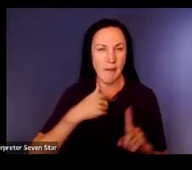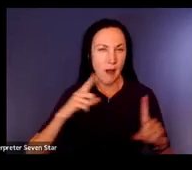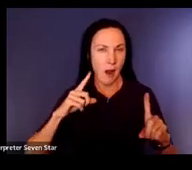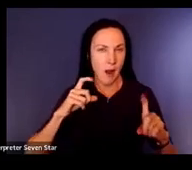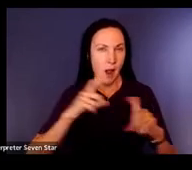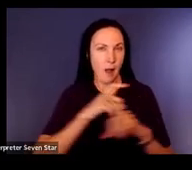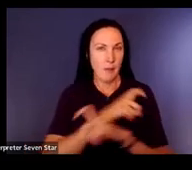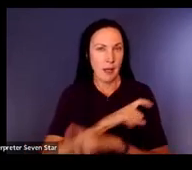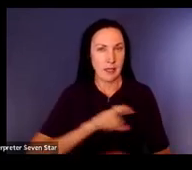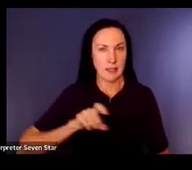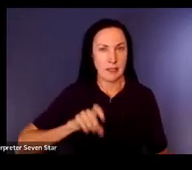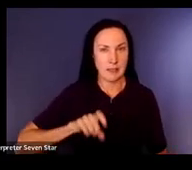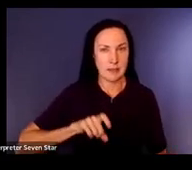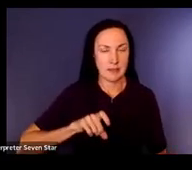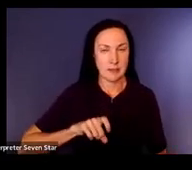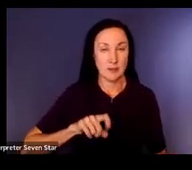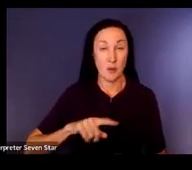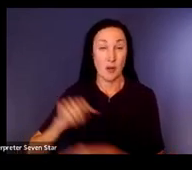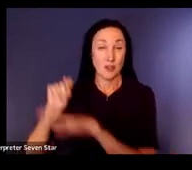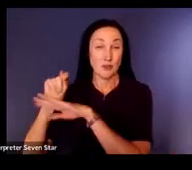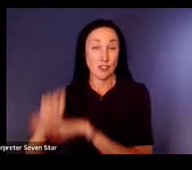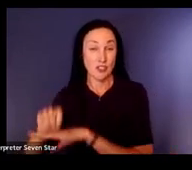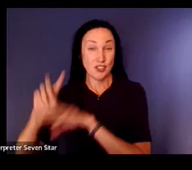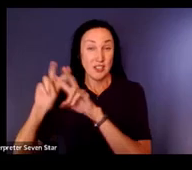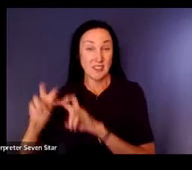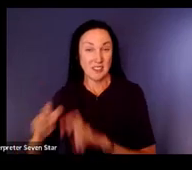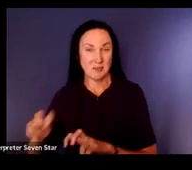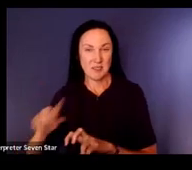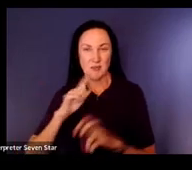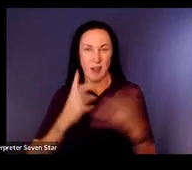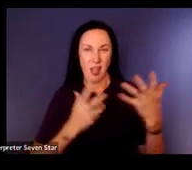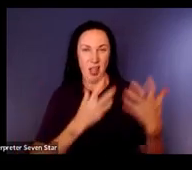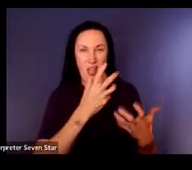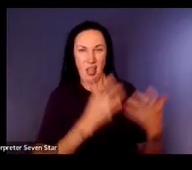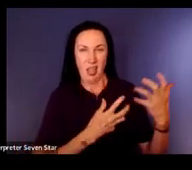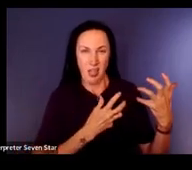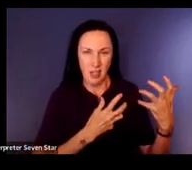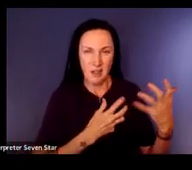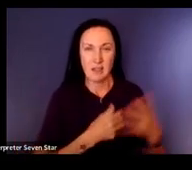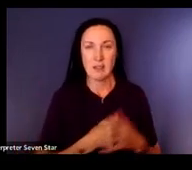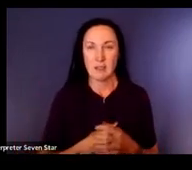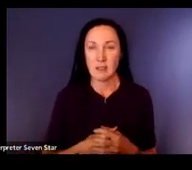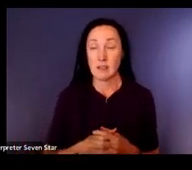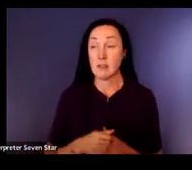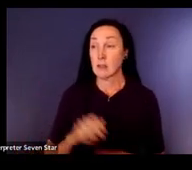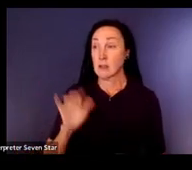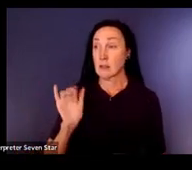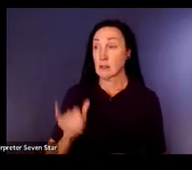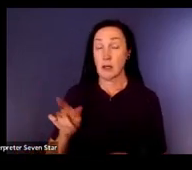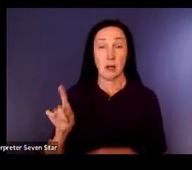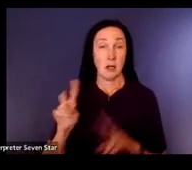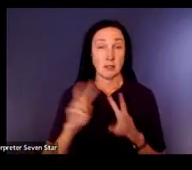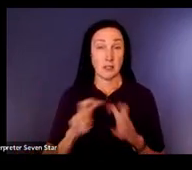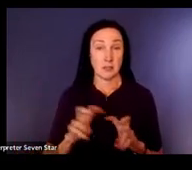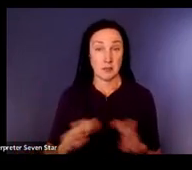traditional assessment frameworks. This assessment is no longer available in print but it is a